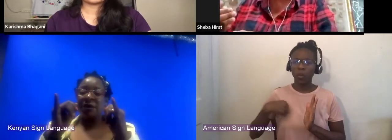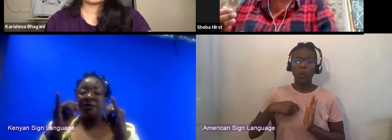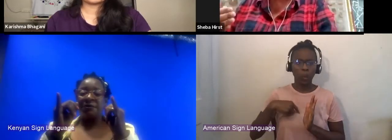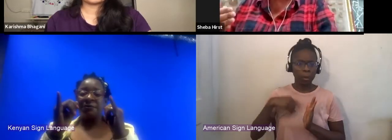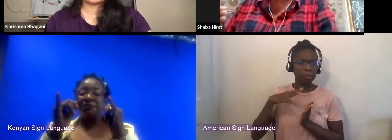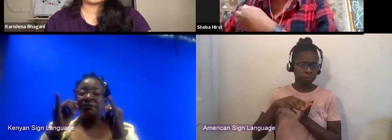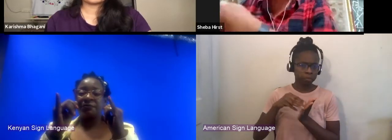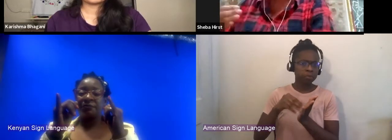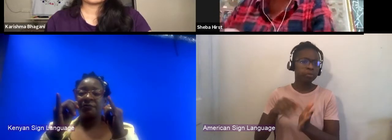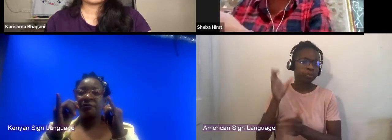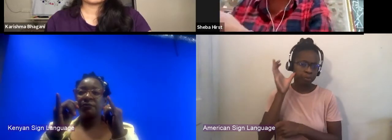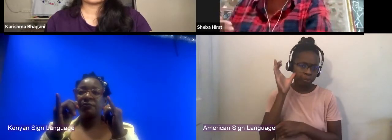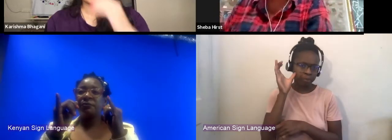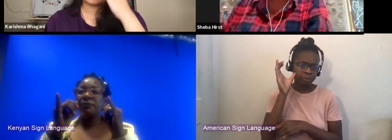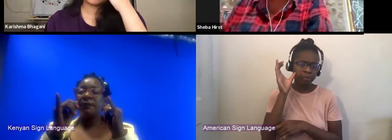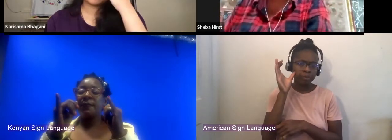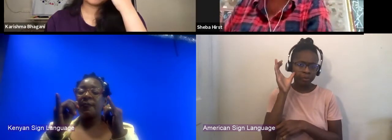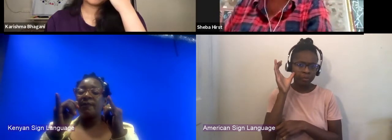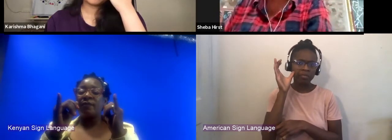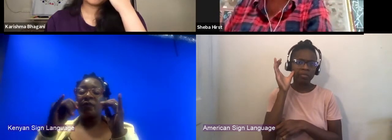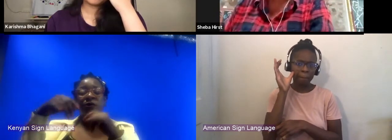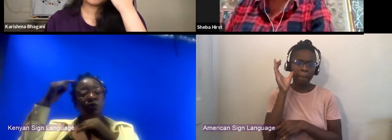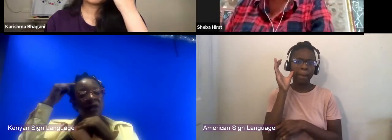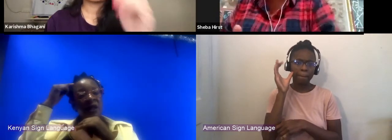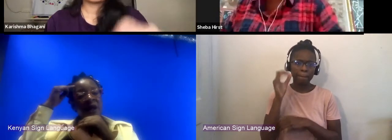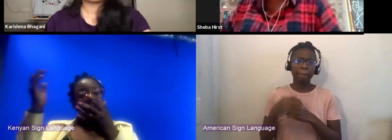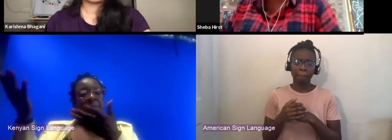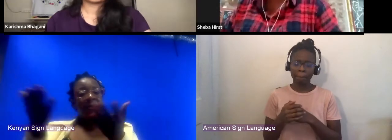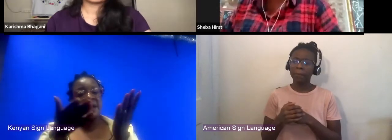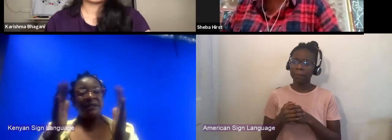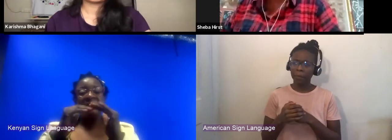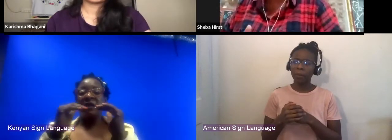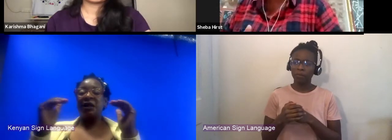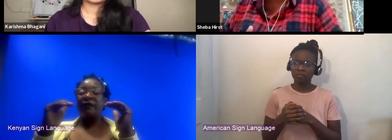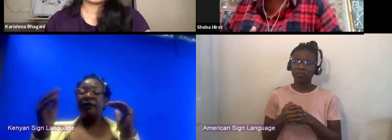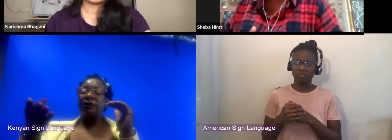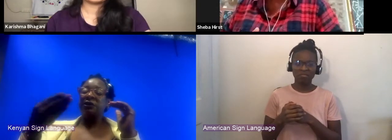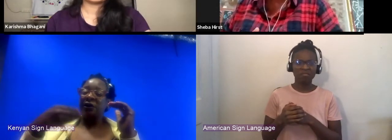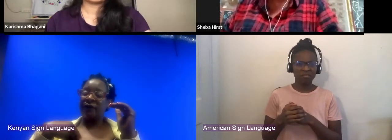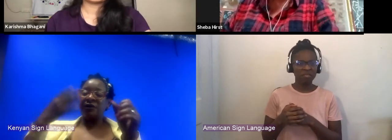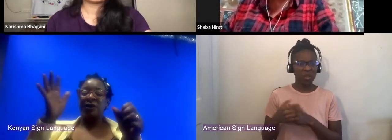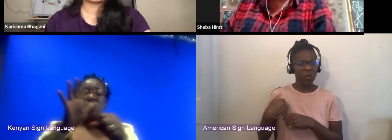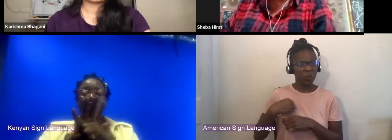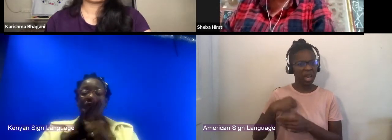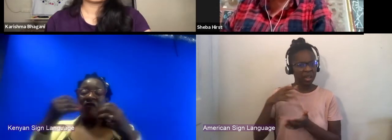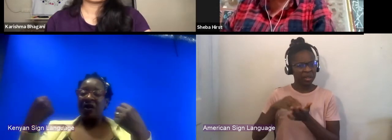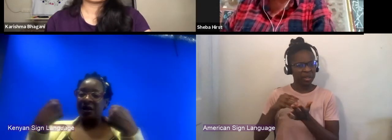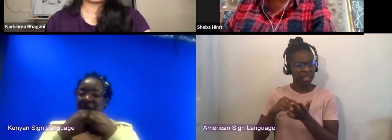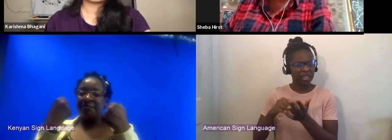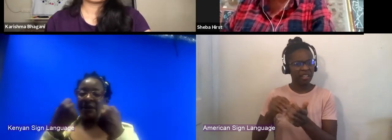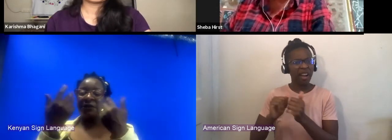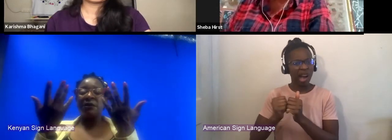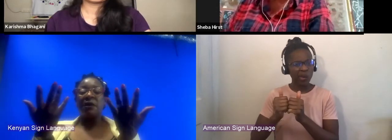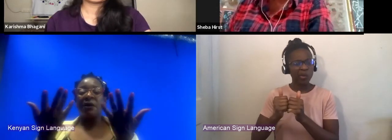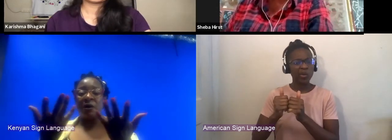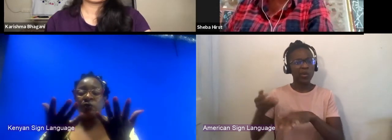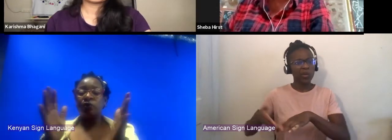to gain those levels of protection, gave us a lot of insights about how to improve our own health